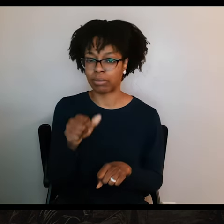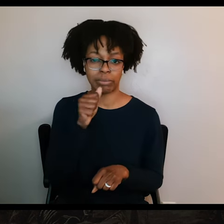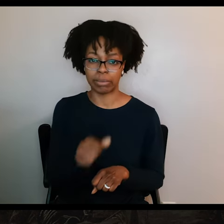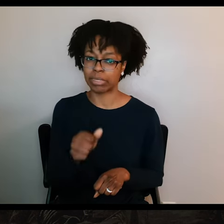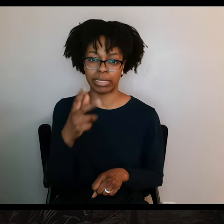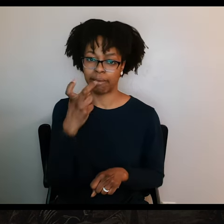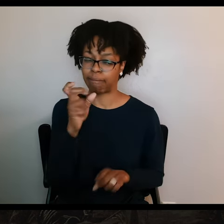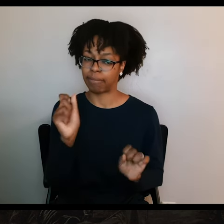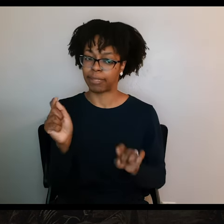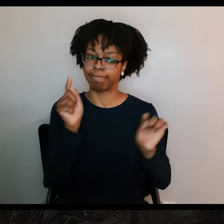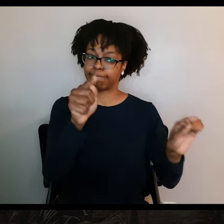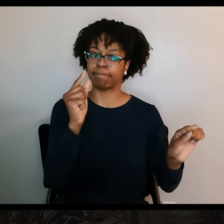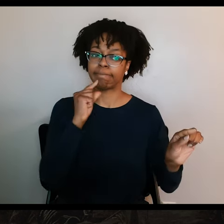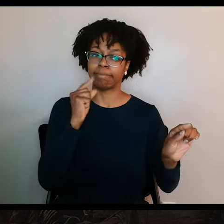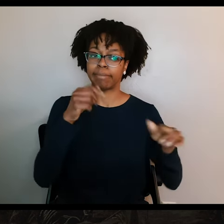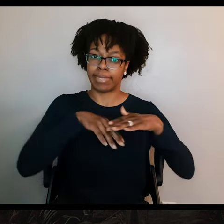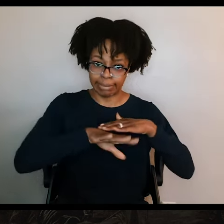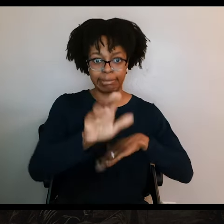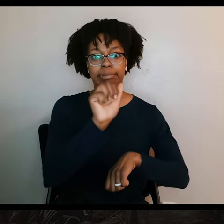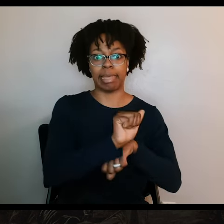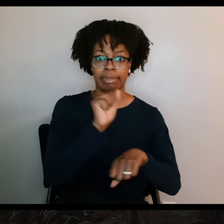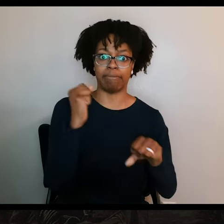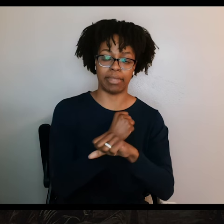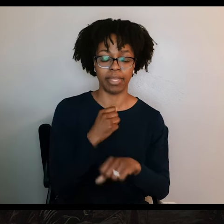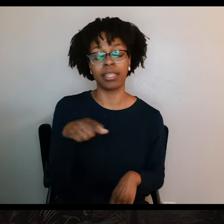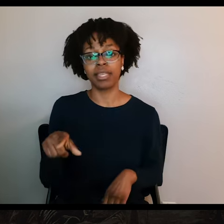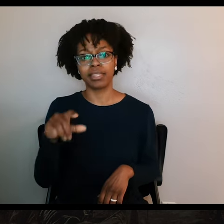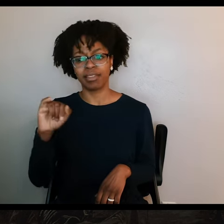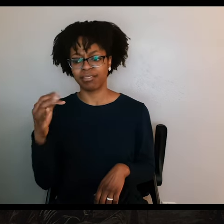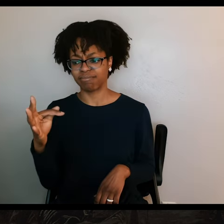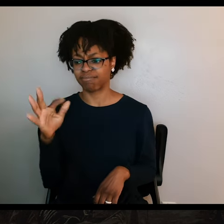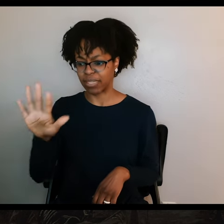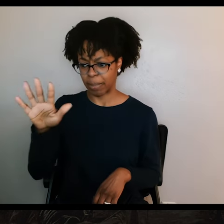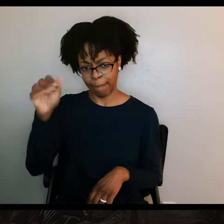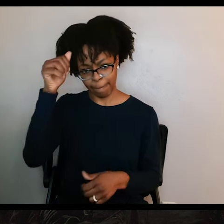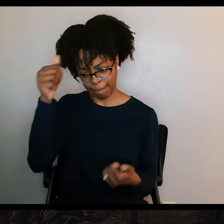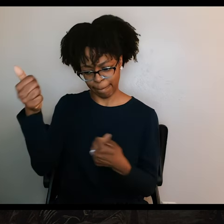have made it to San Antonio, much less into the Alamo. All of Fannin's volunteers were deeply disappointed, though.